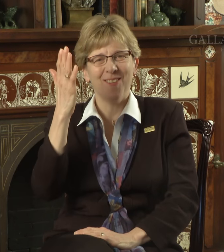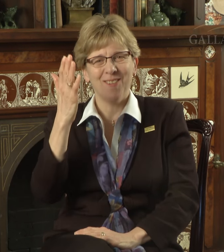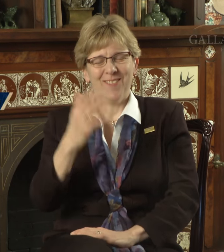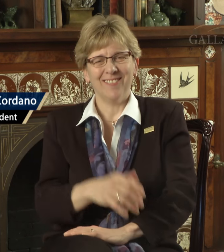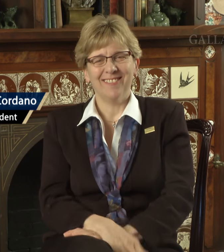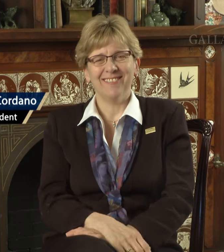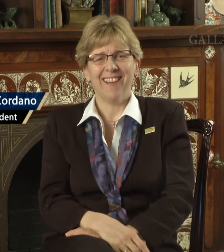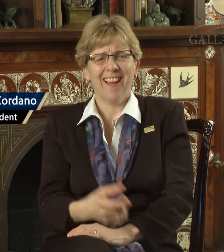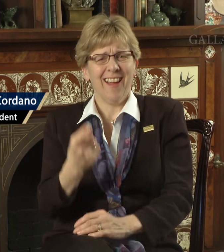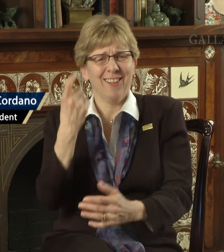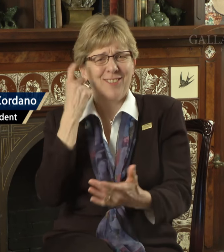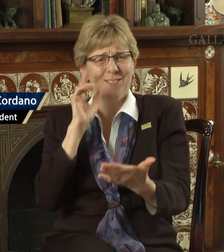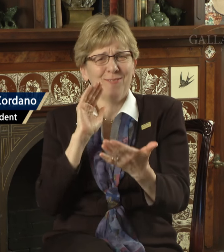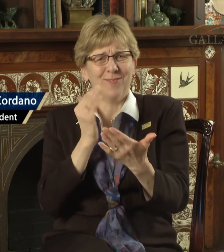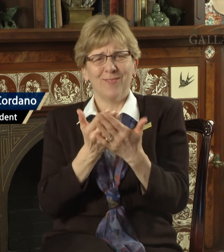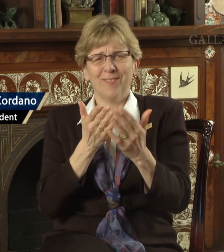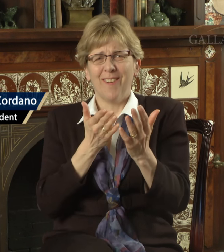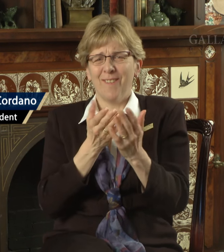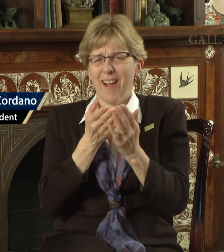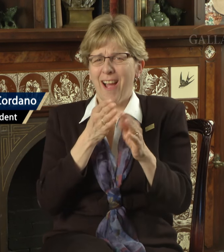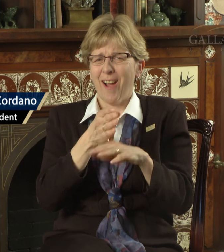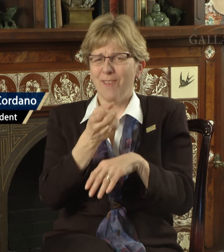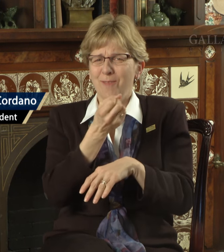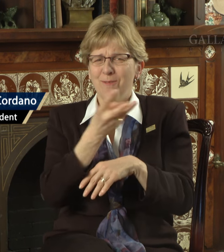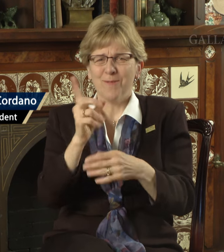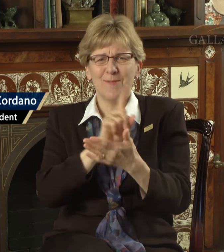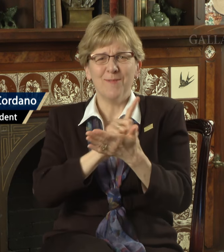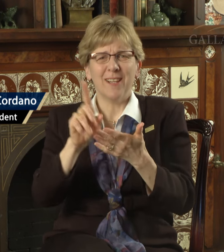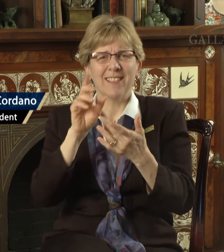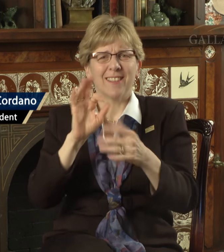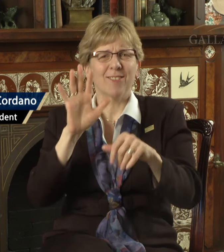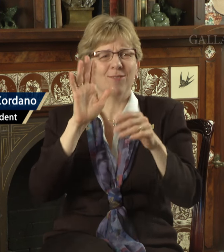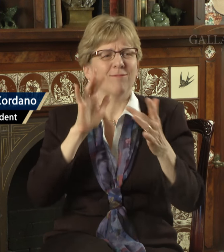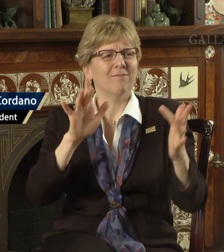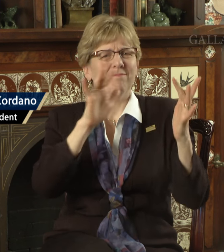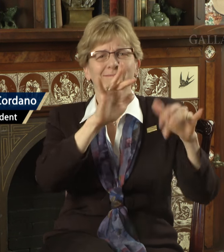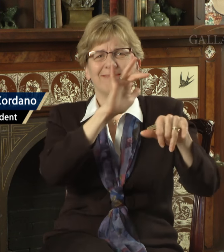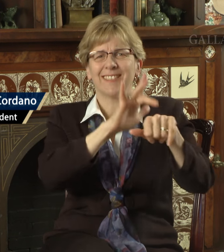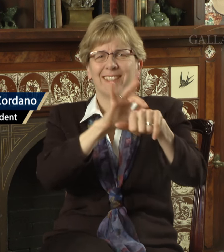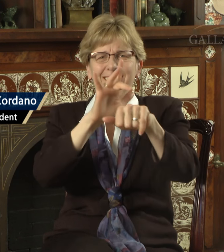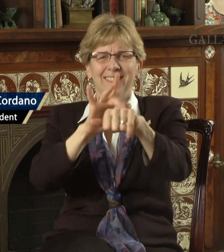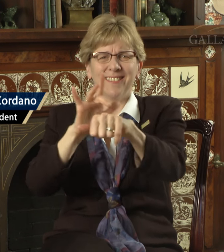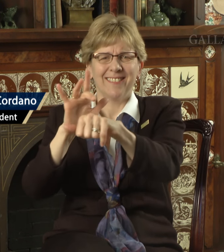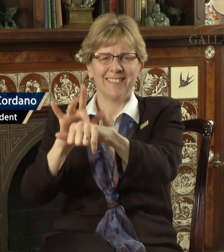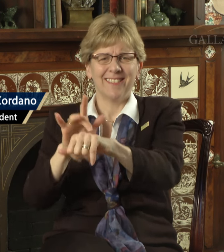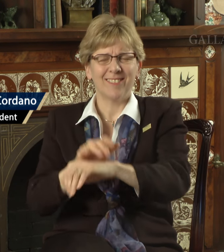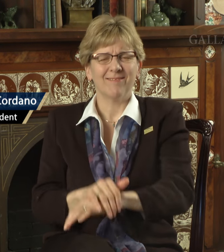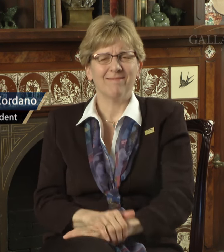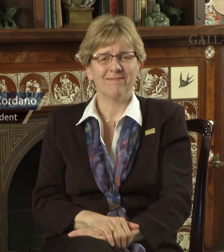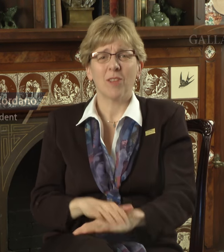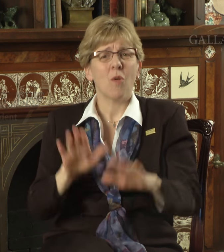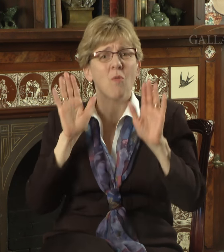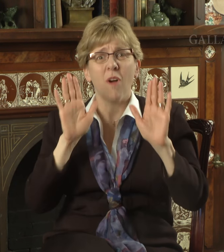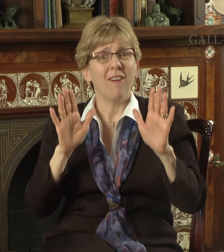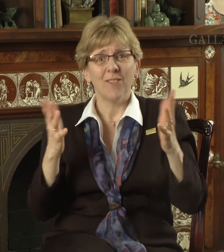Hello! I just returned from three weeks of travel to different places.